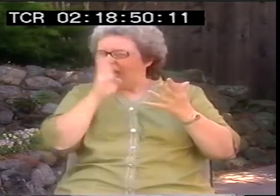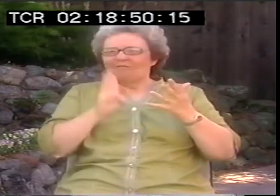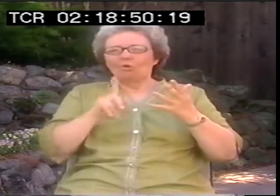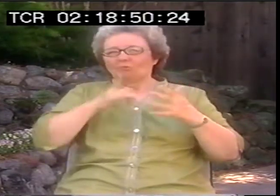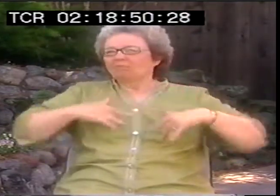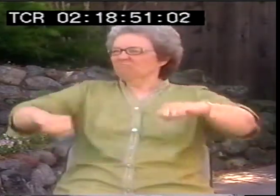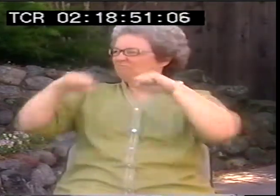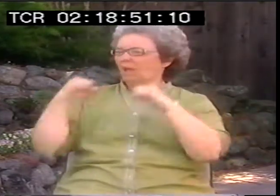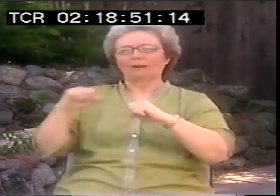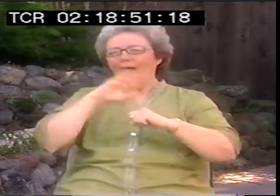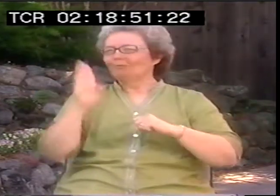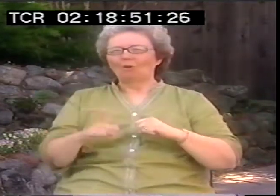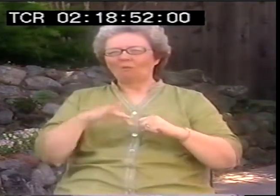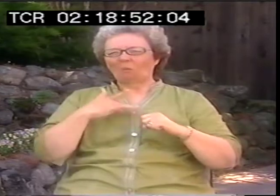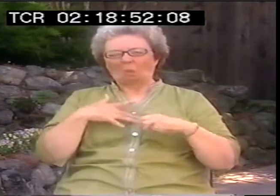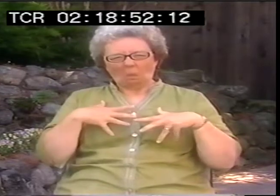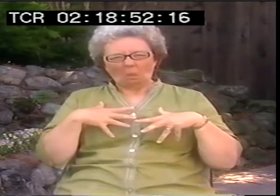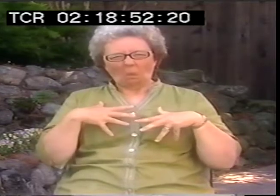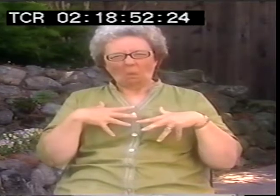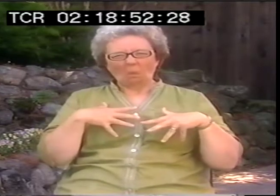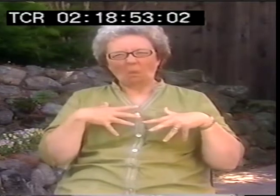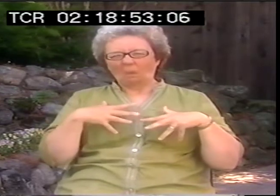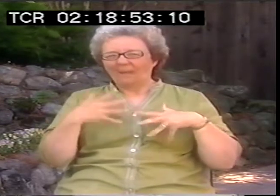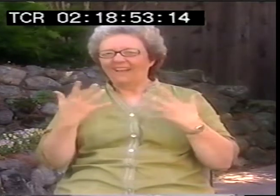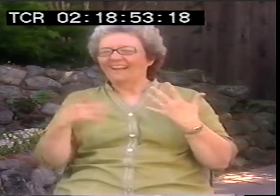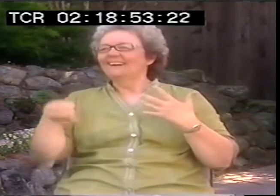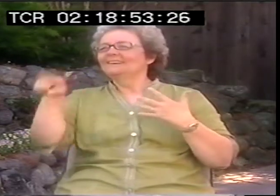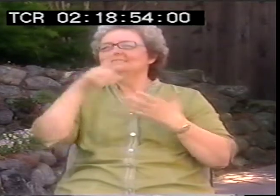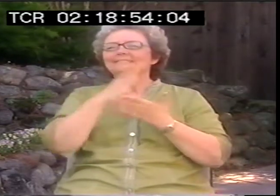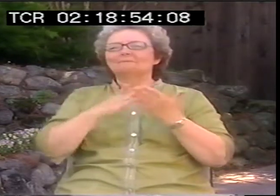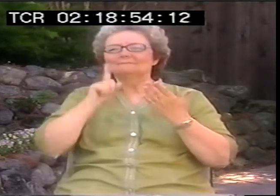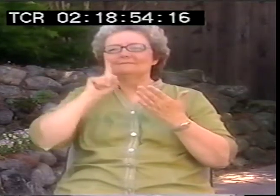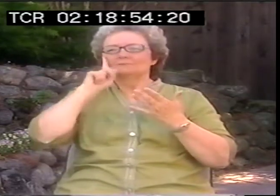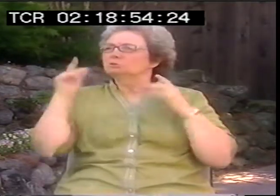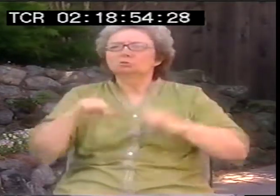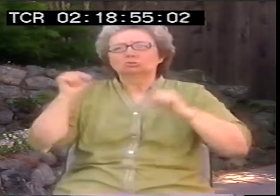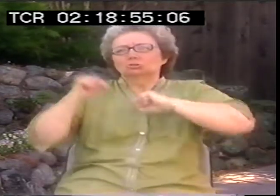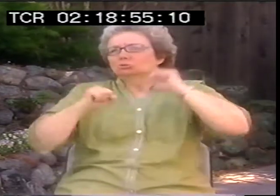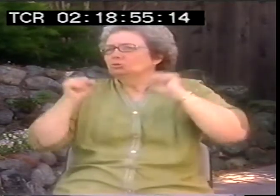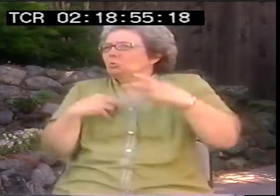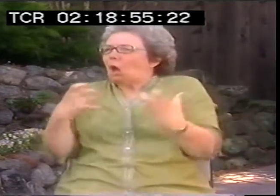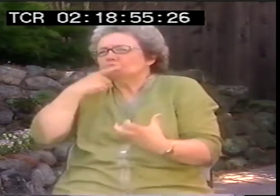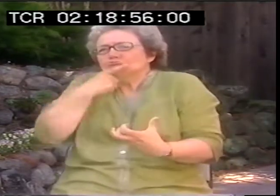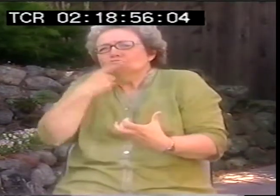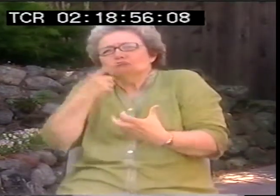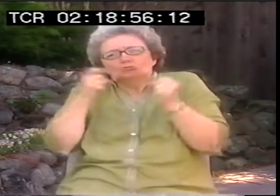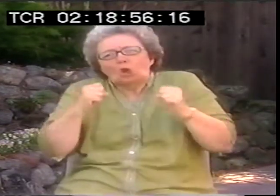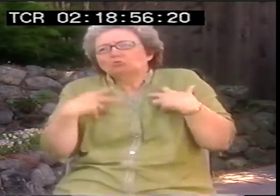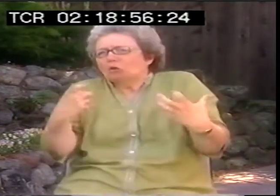I mean, nobody ever took up the charge and said, yes, we're disabled because we can't hear, you know. You didn't meet a lot of people saying like wow,